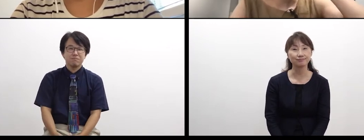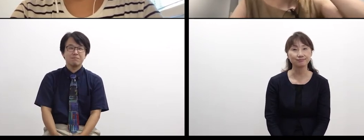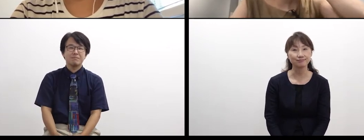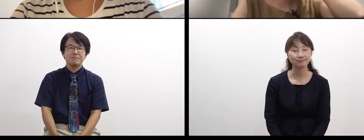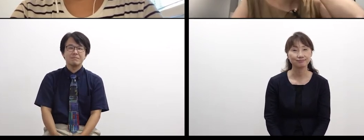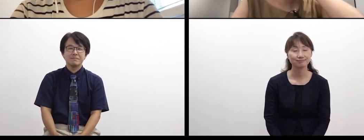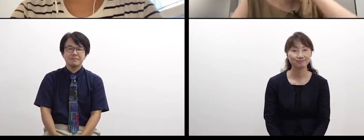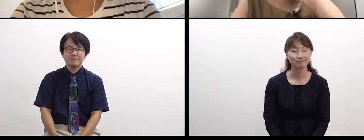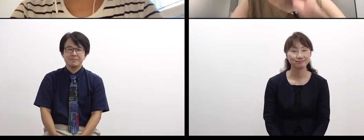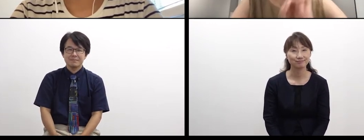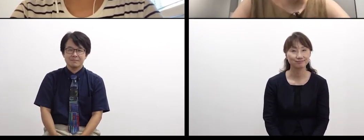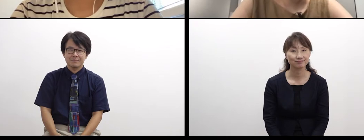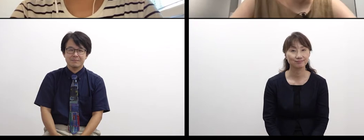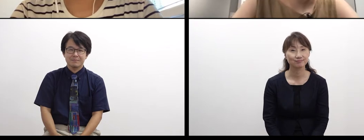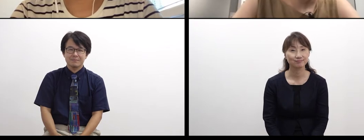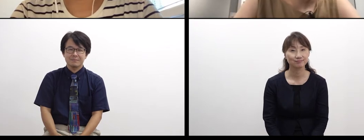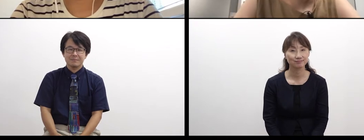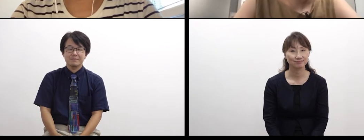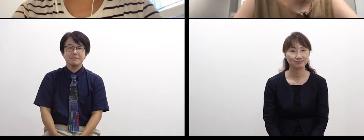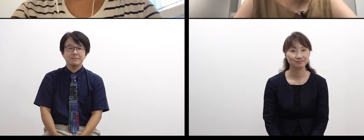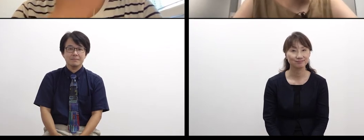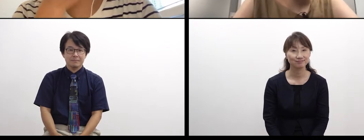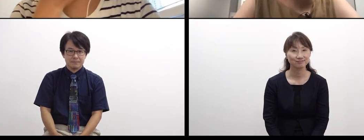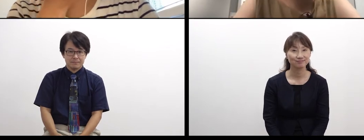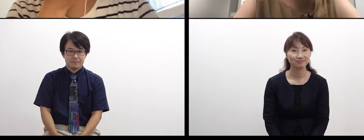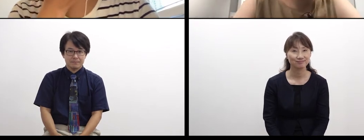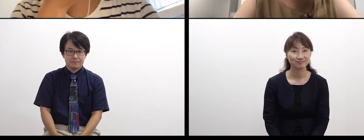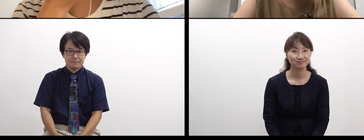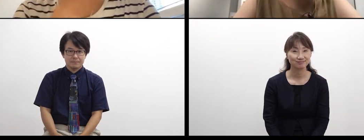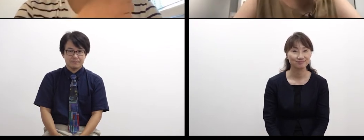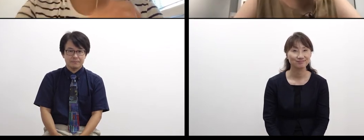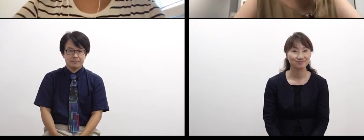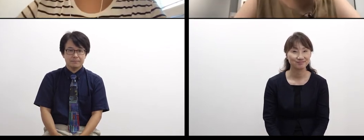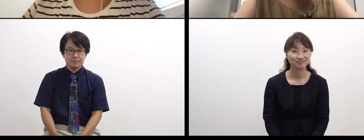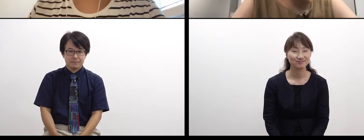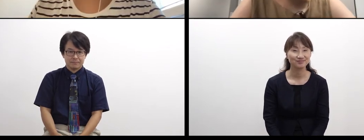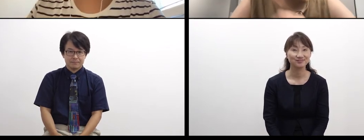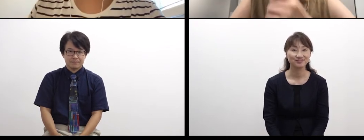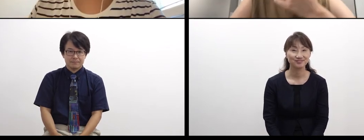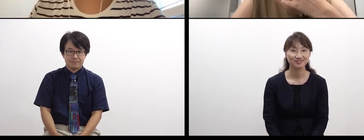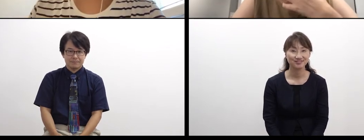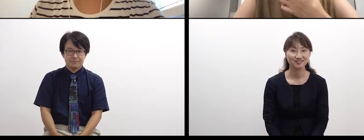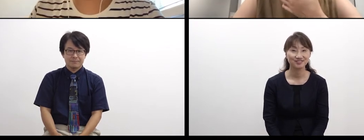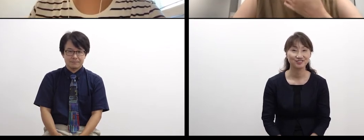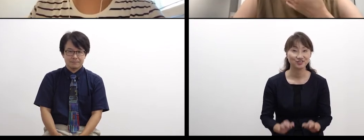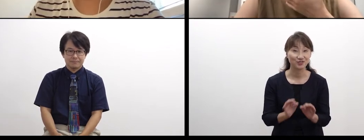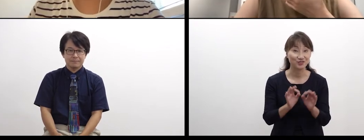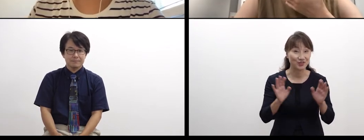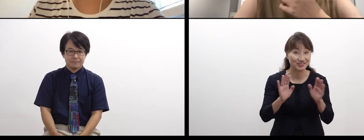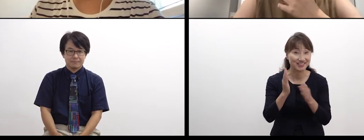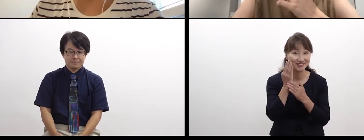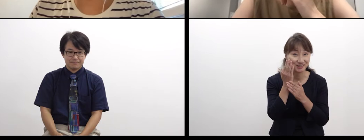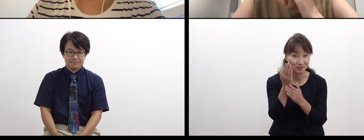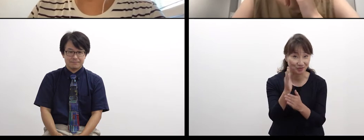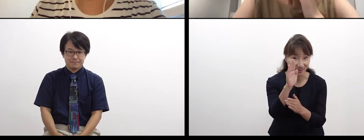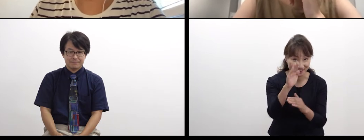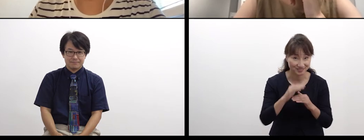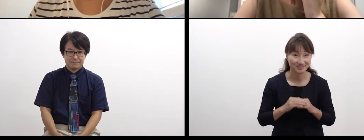Well… Allow me to ask something about a very new topic.